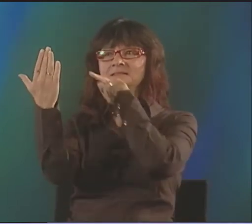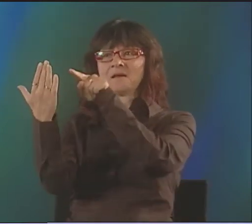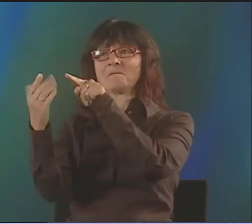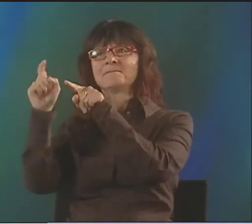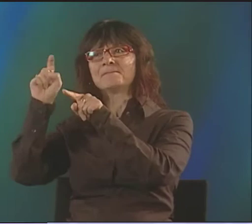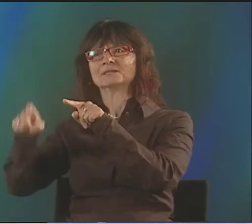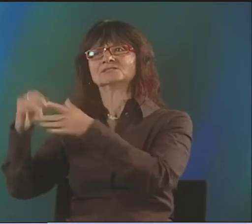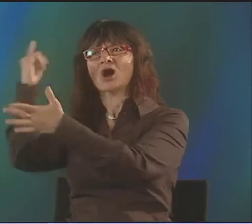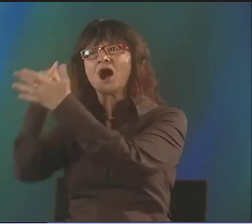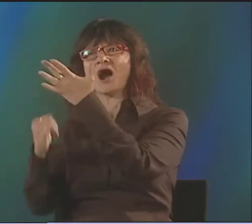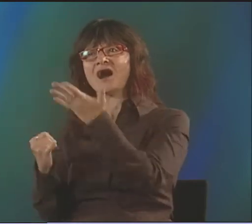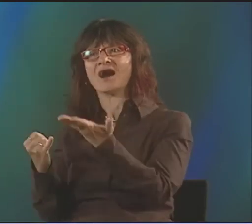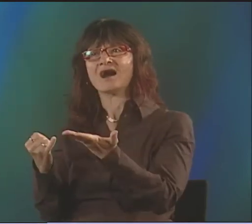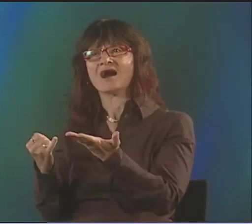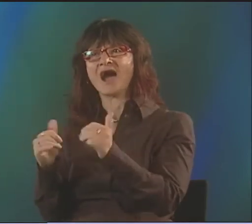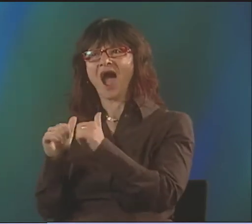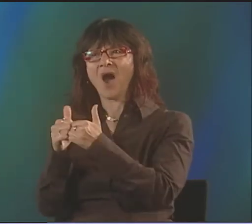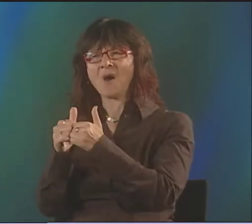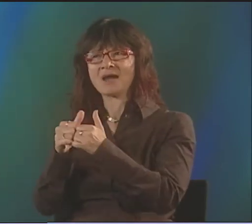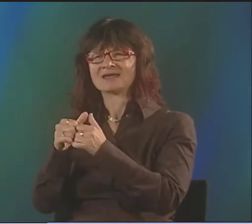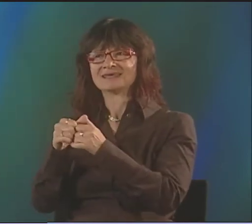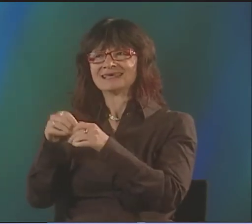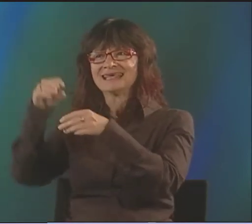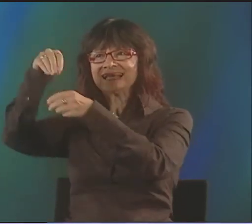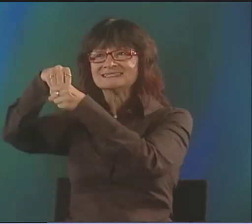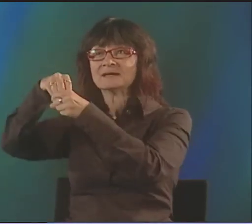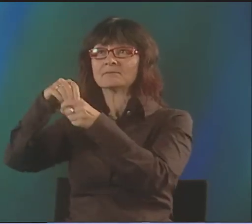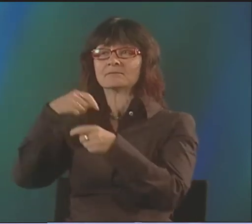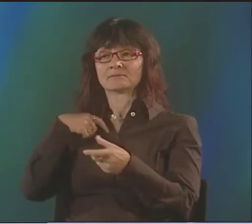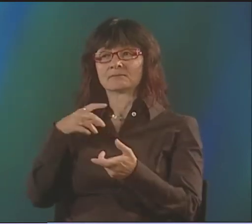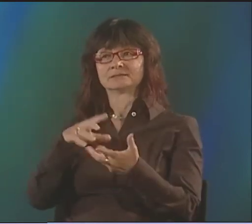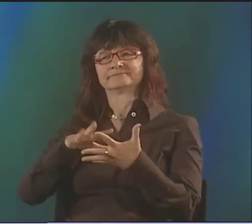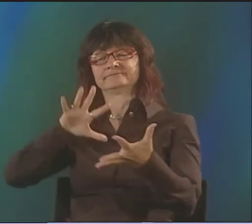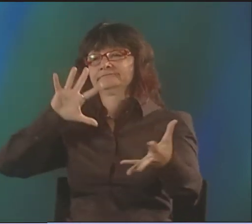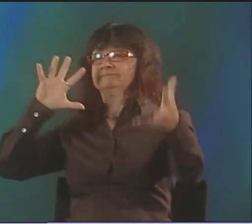I MEAN, MAYBE I COULD, BUT IT WAS VERY DIFFICULT. I WANTED TO PRESERVE THE ARTISTRY.